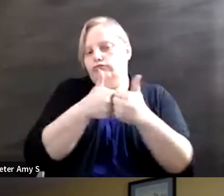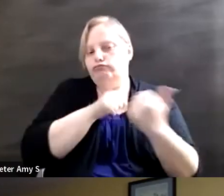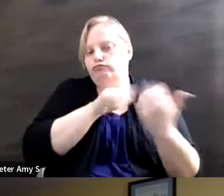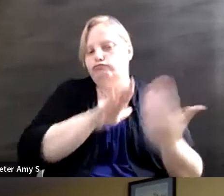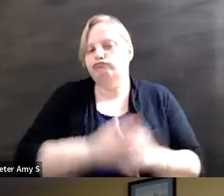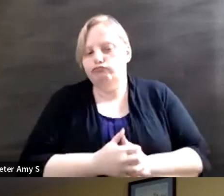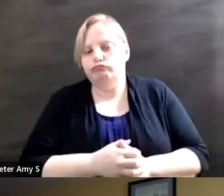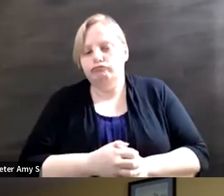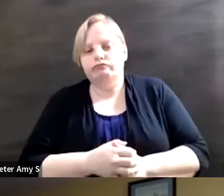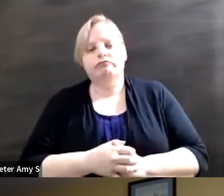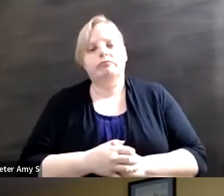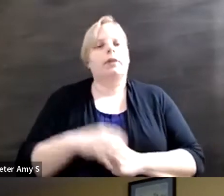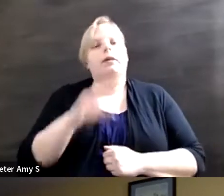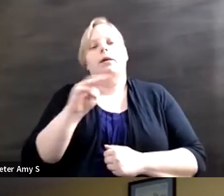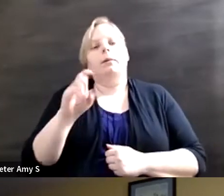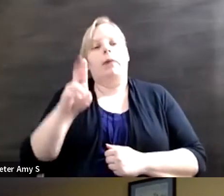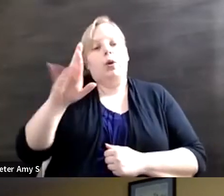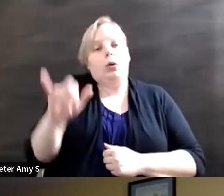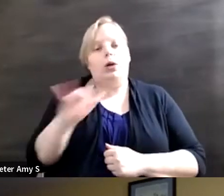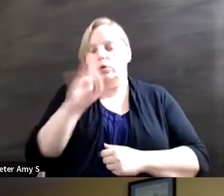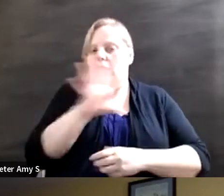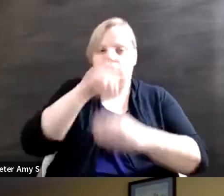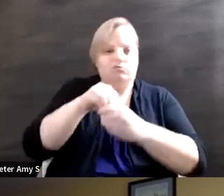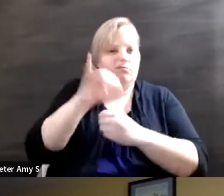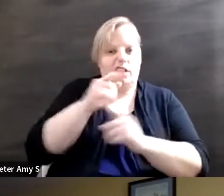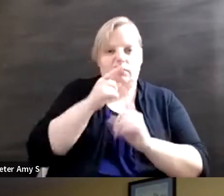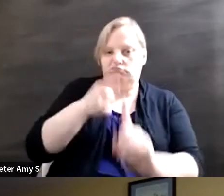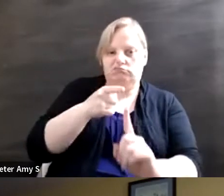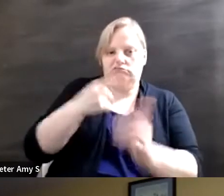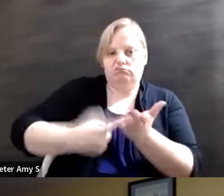And it all really brings in just that conversation of equal access to the human experience. I mean,